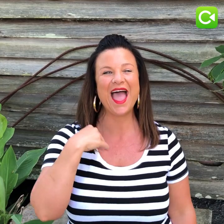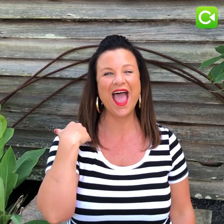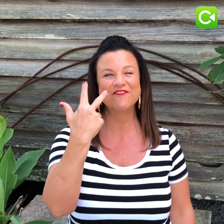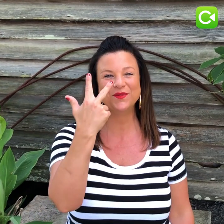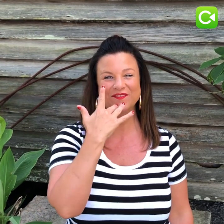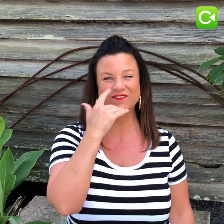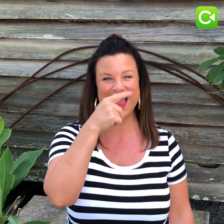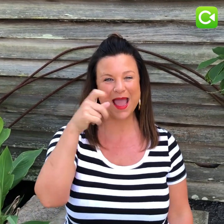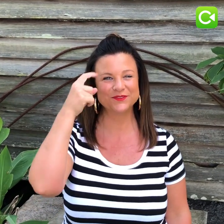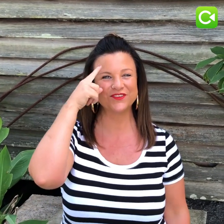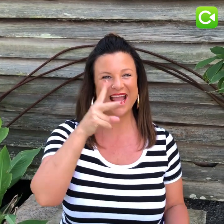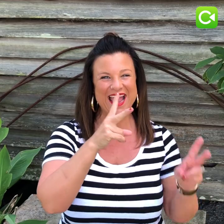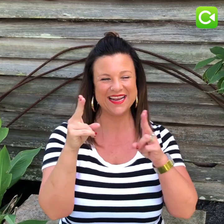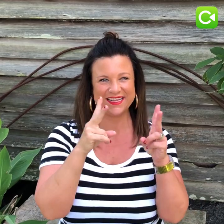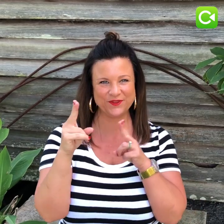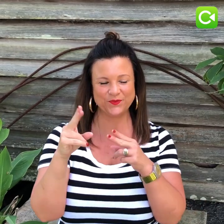I have three favorite apps that I use to edit my photos.